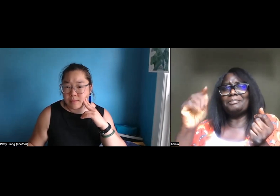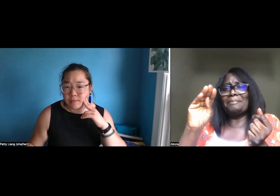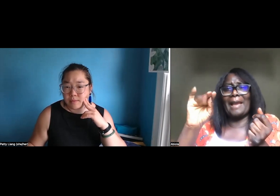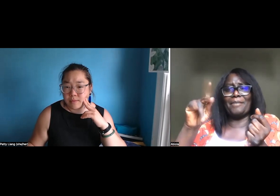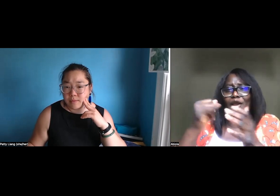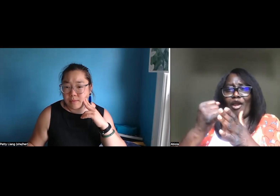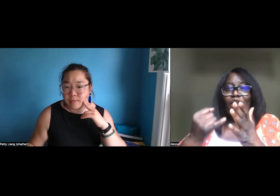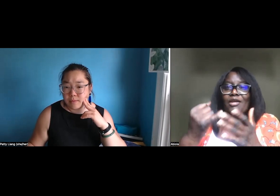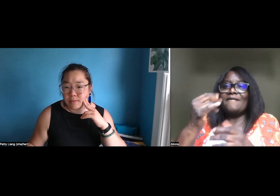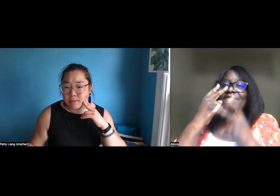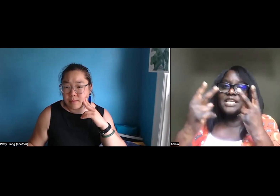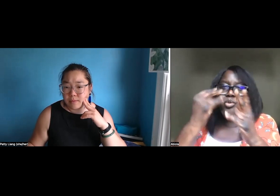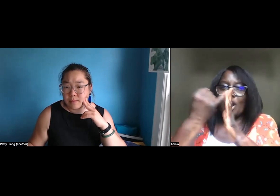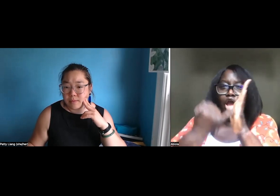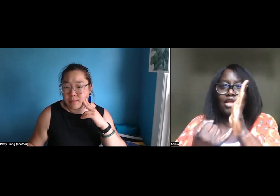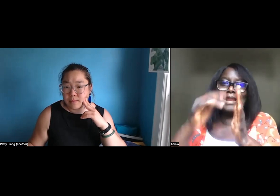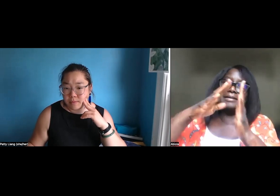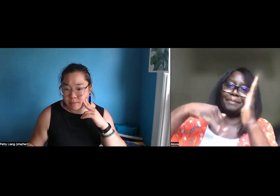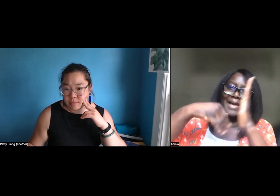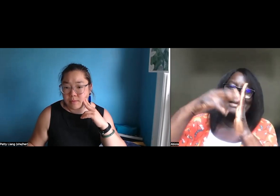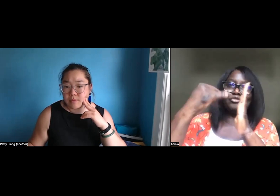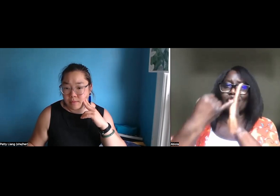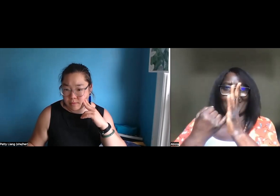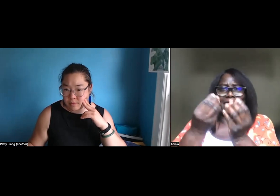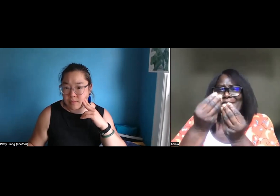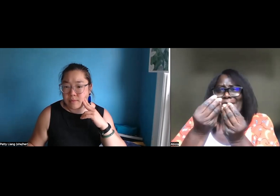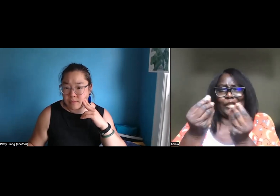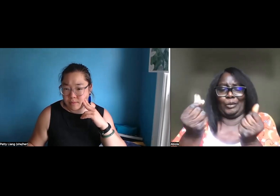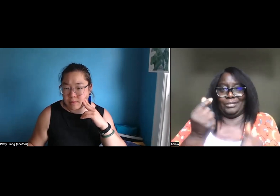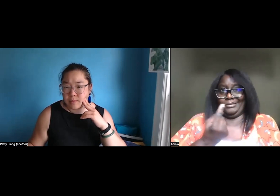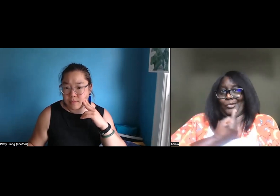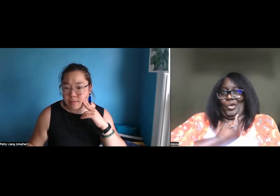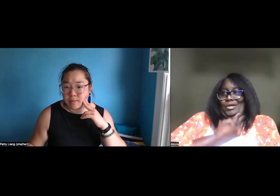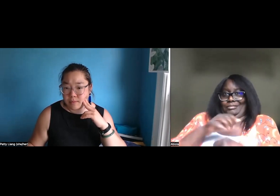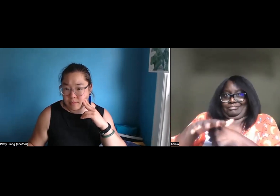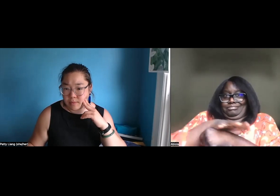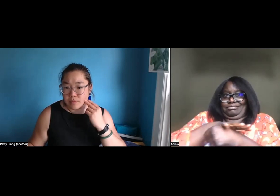That book - this one was that thing - So I live in Baltimore, Maryland.